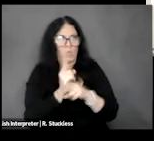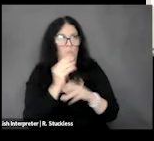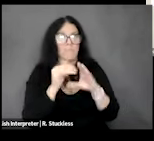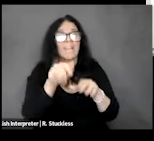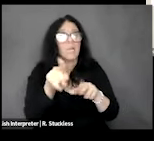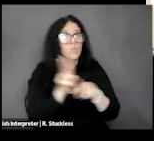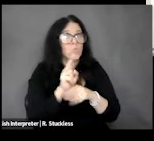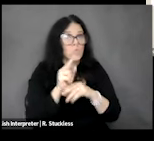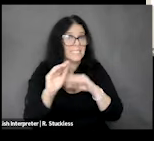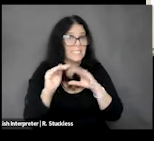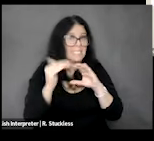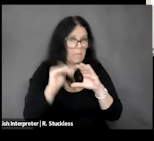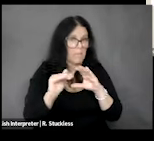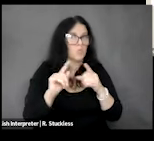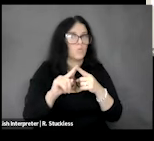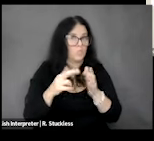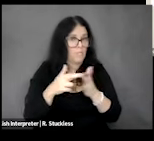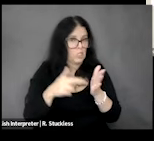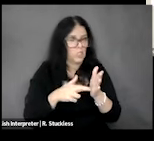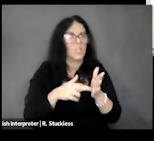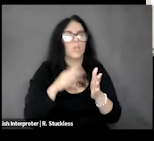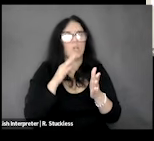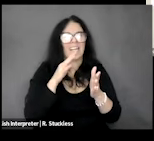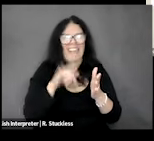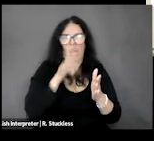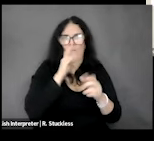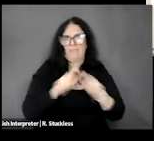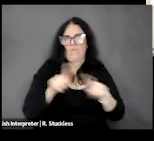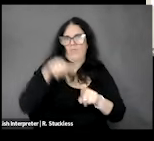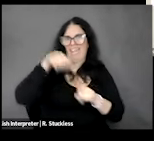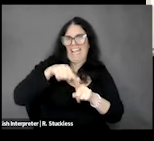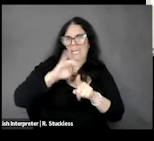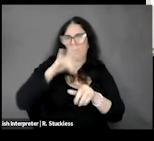this webinar, and then as time goes on will have an accessible resource page for this webinar, so